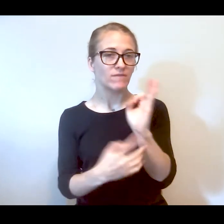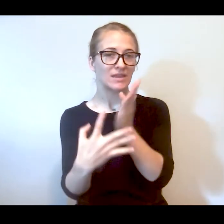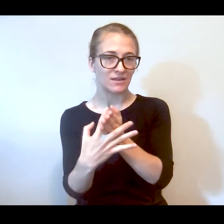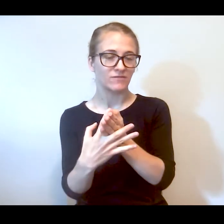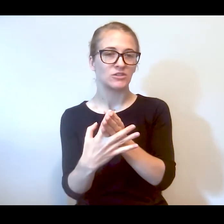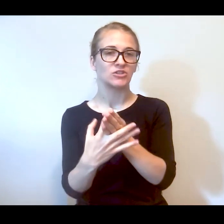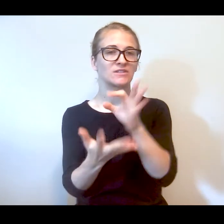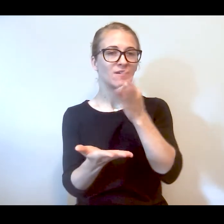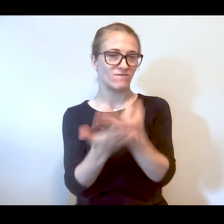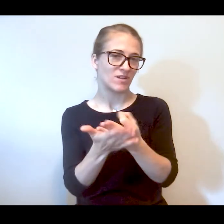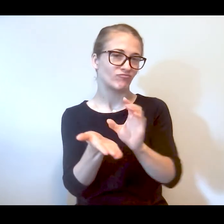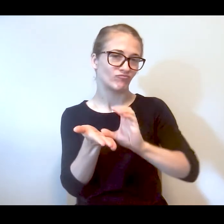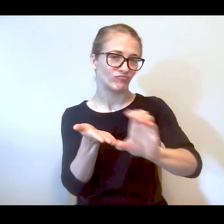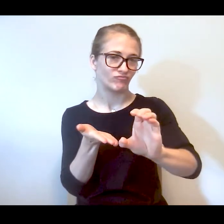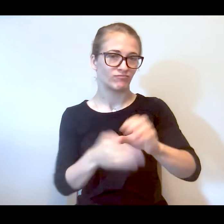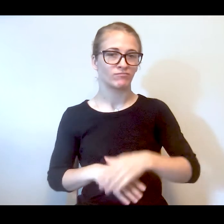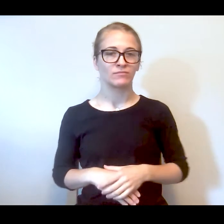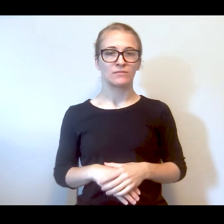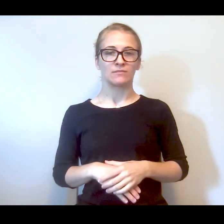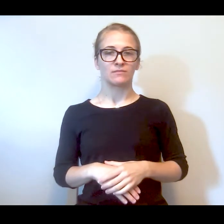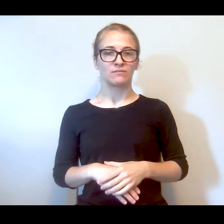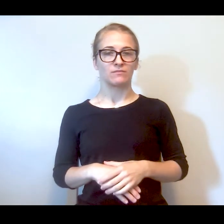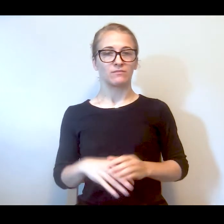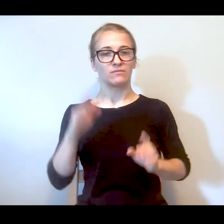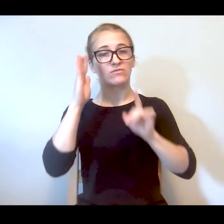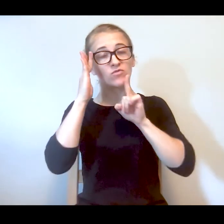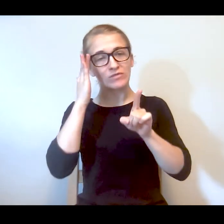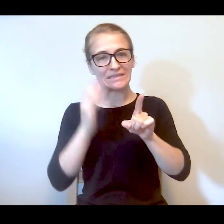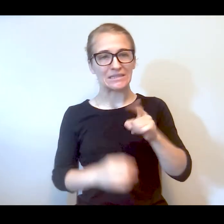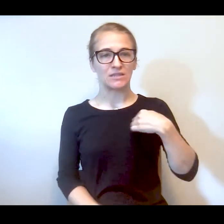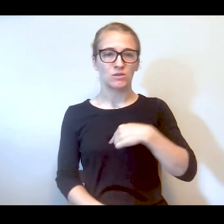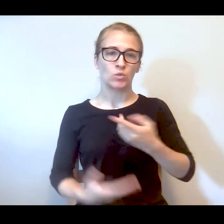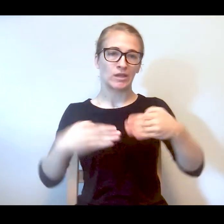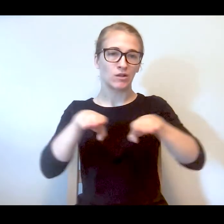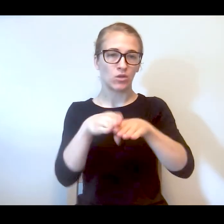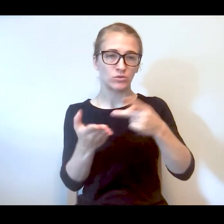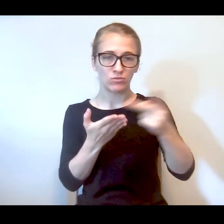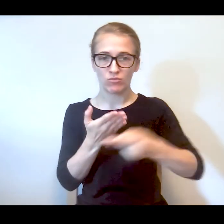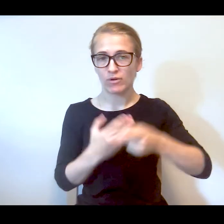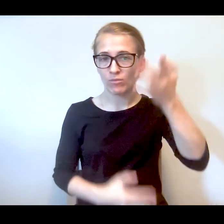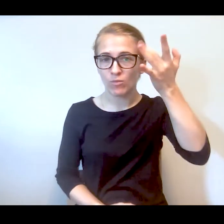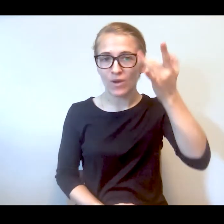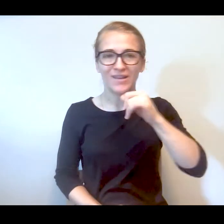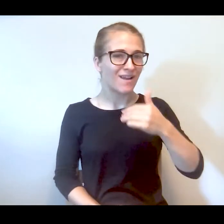they funded. Ultimately we wound up closing the program because we didn't have a sustainable source